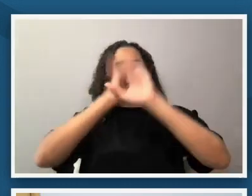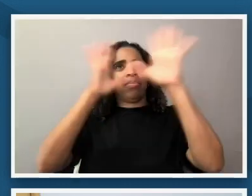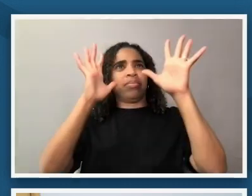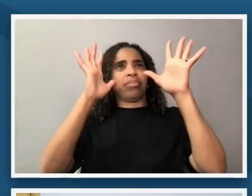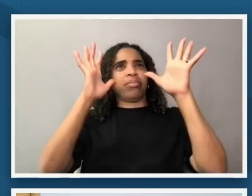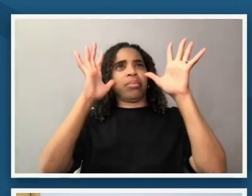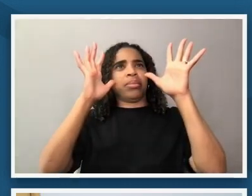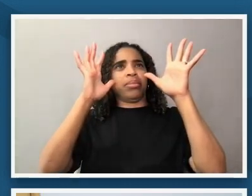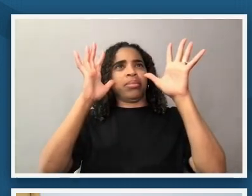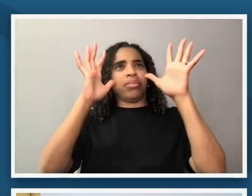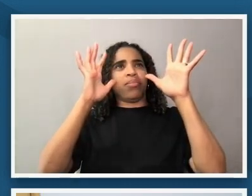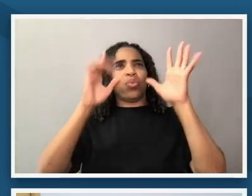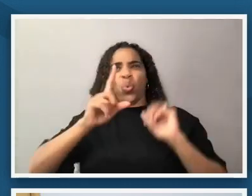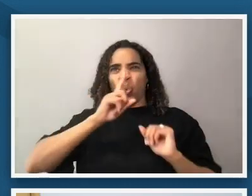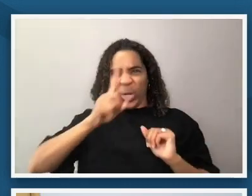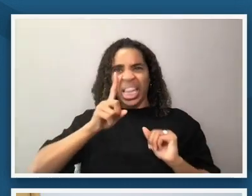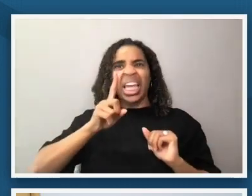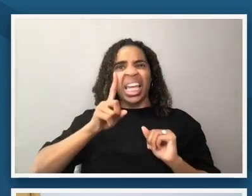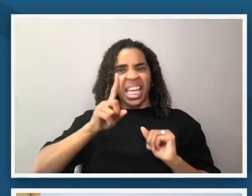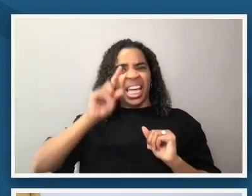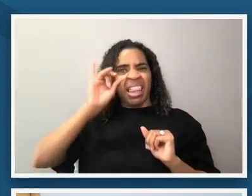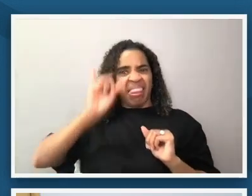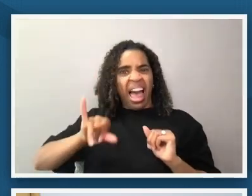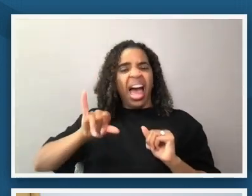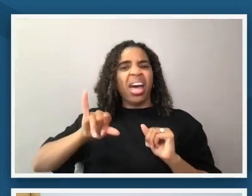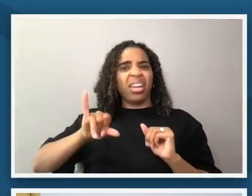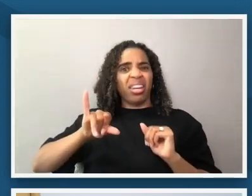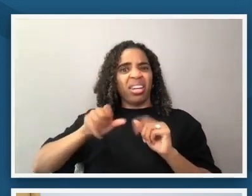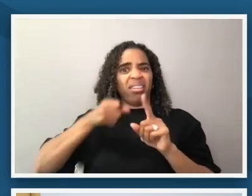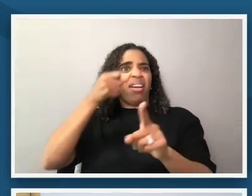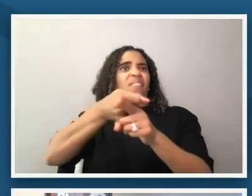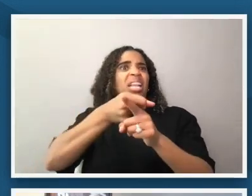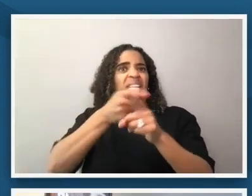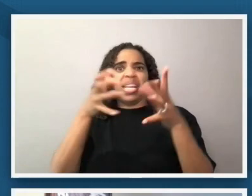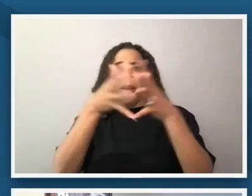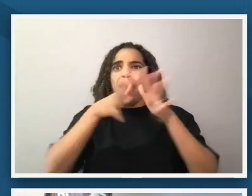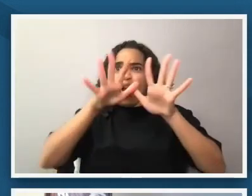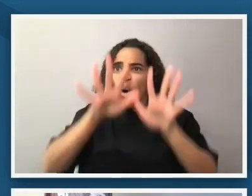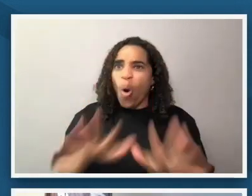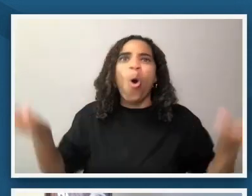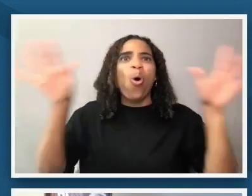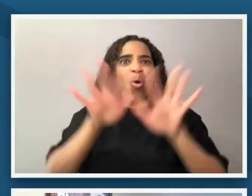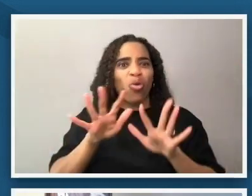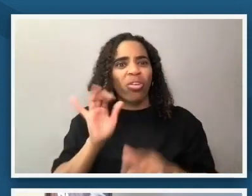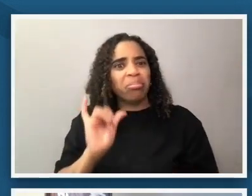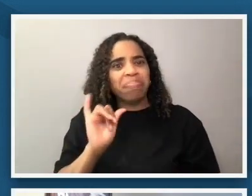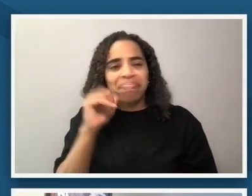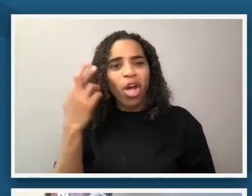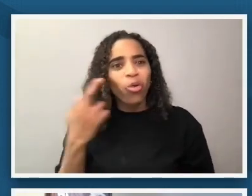story before particularly regarding right right thank you kendra it's an